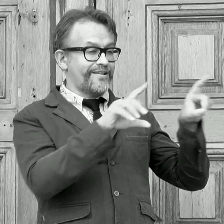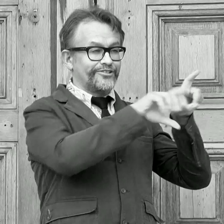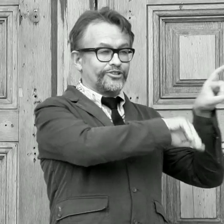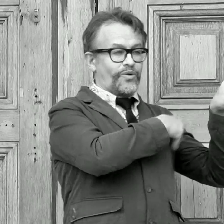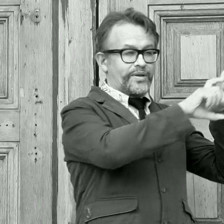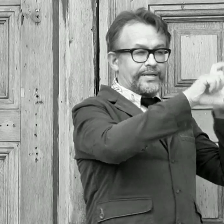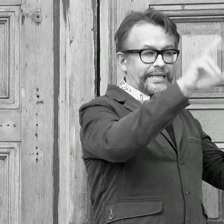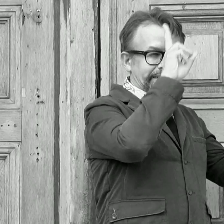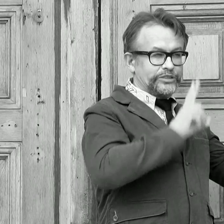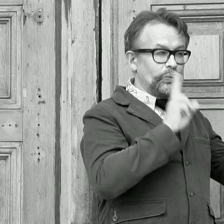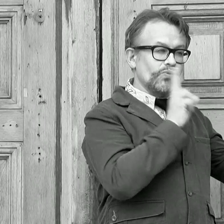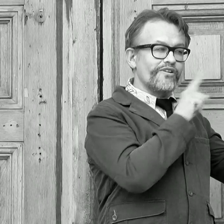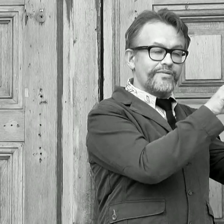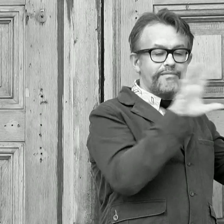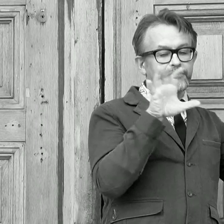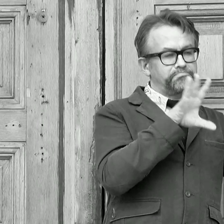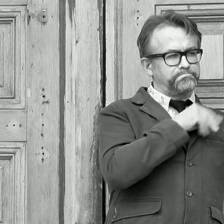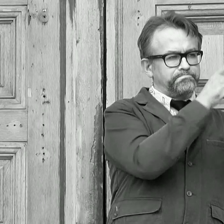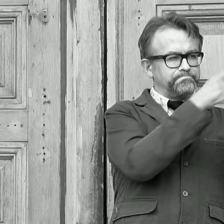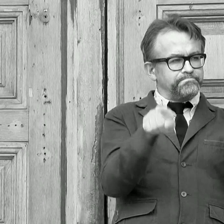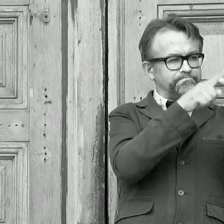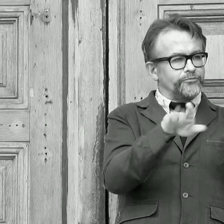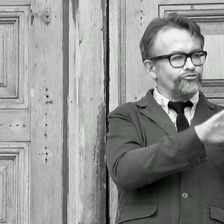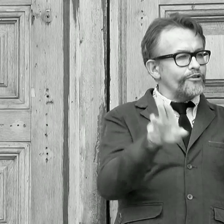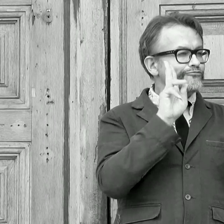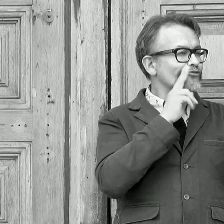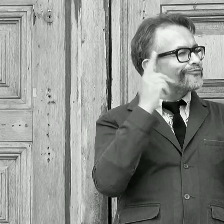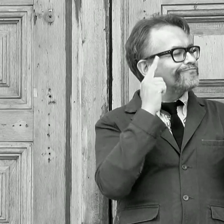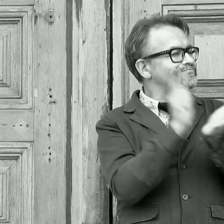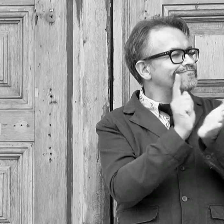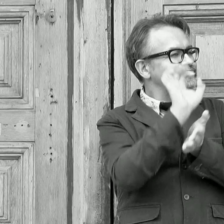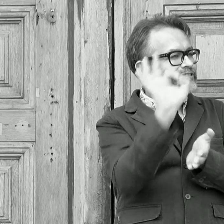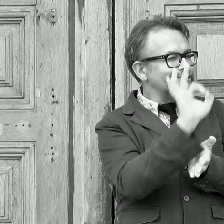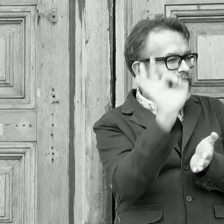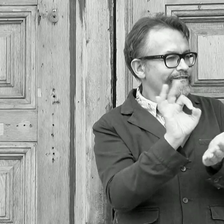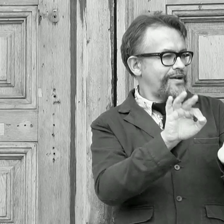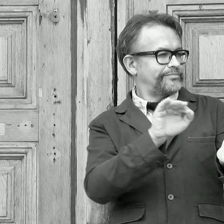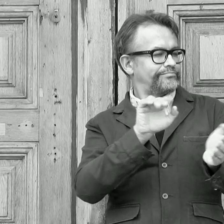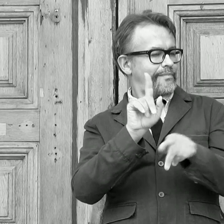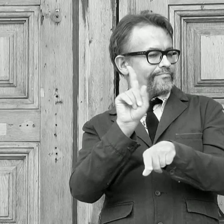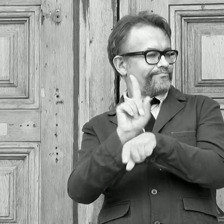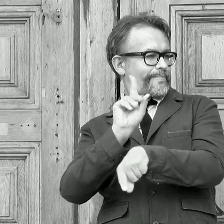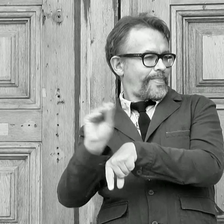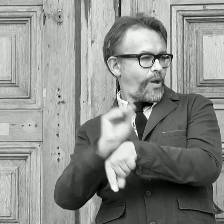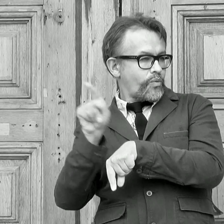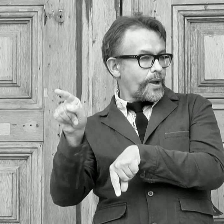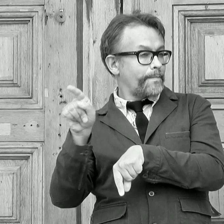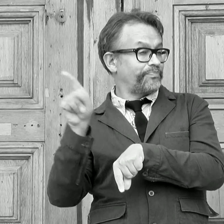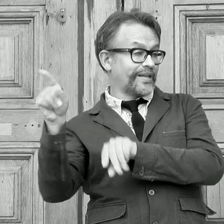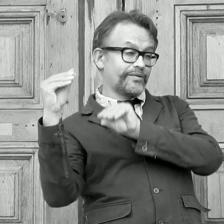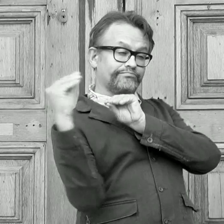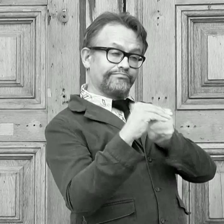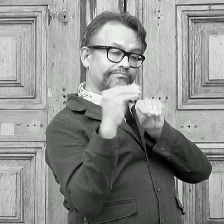So then Pęczarski could study painting under direction and the influence of professors of "Branch of Fine Arts" of University